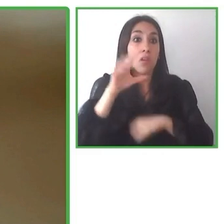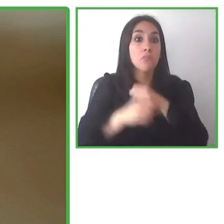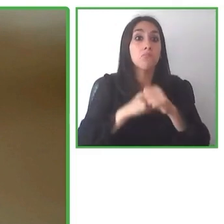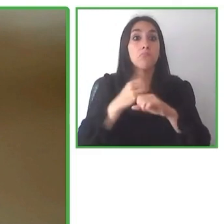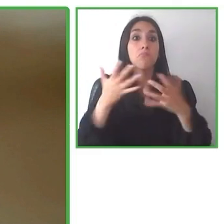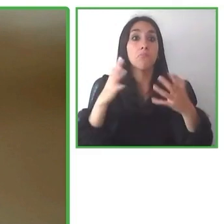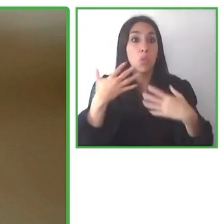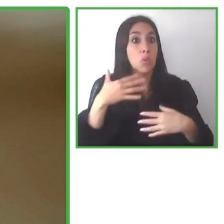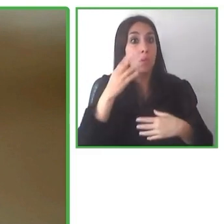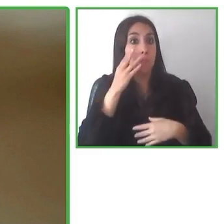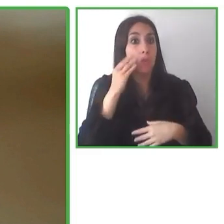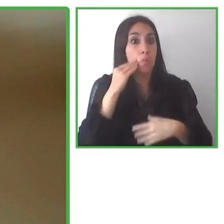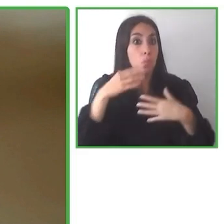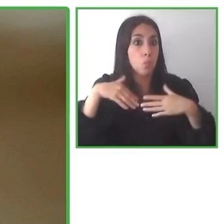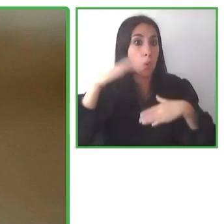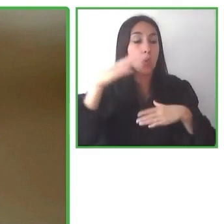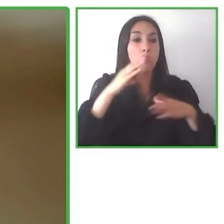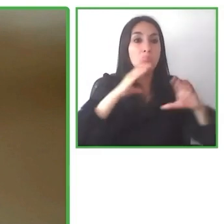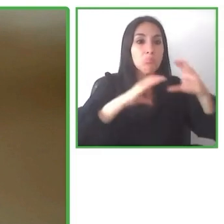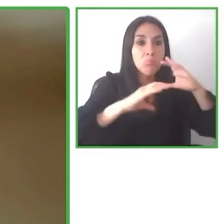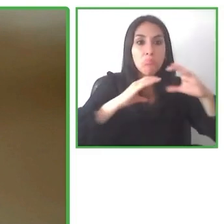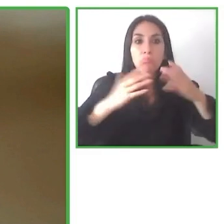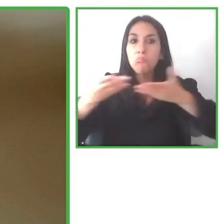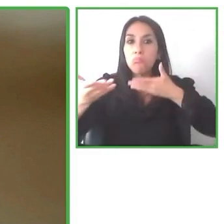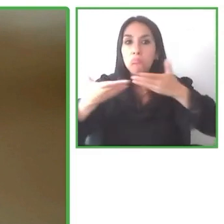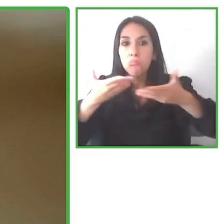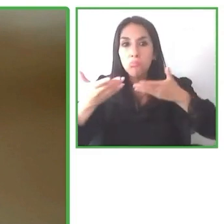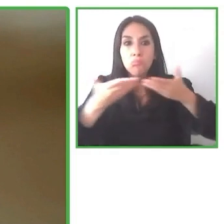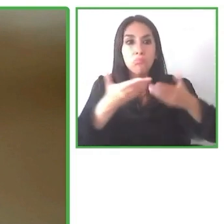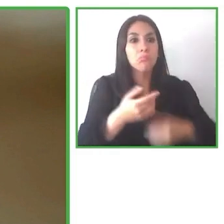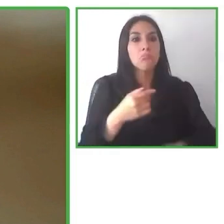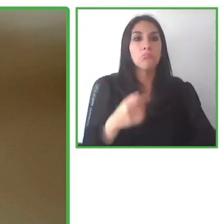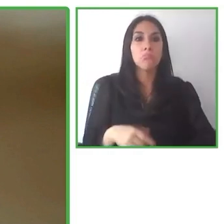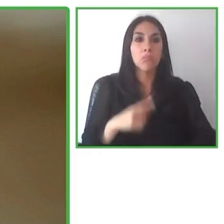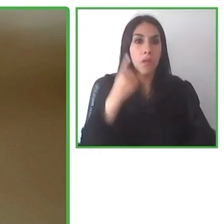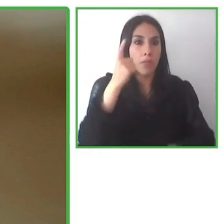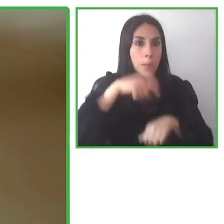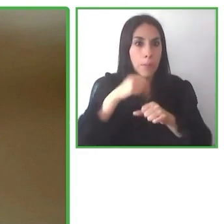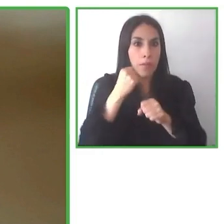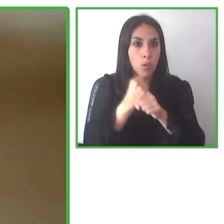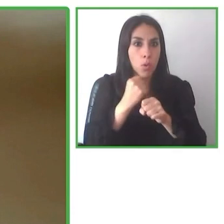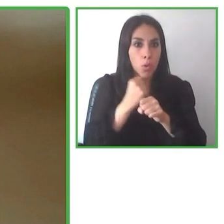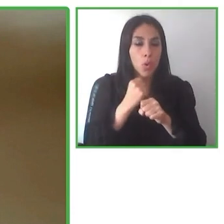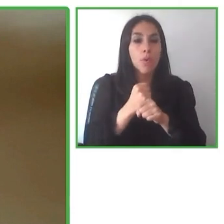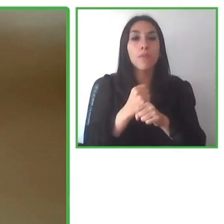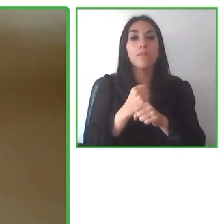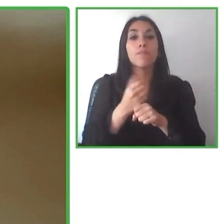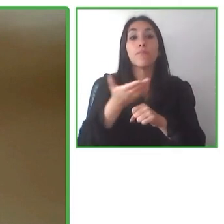So he has more than 15 years of experience. He was working prior to his initiative in